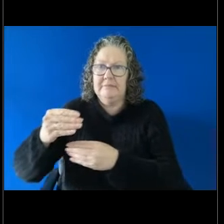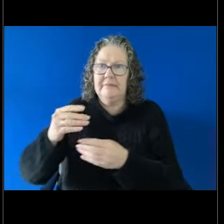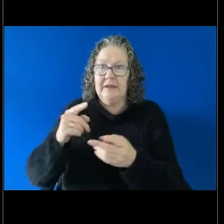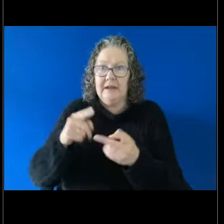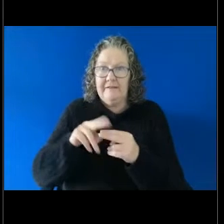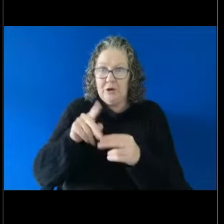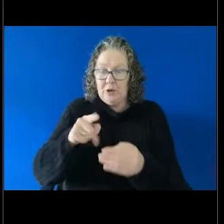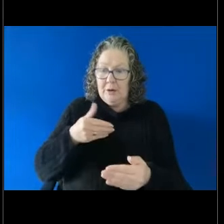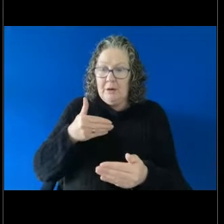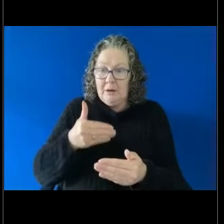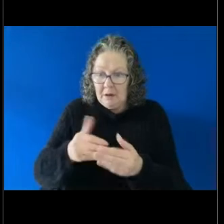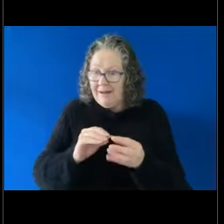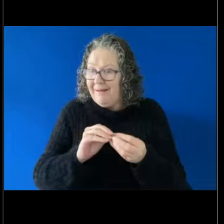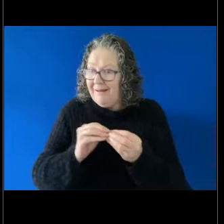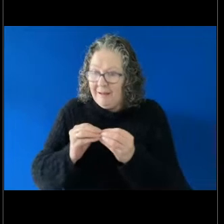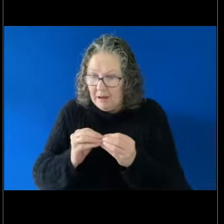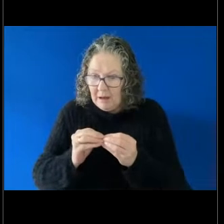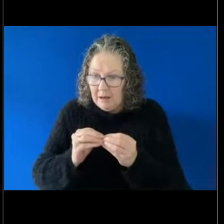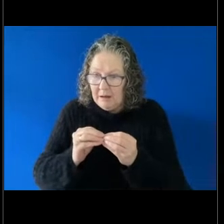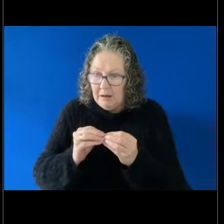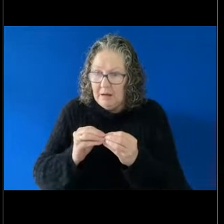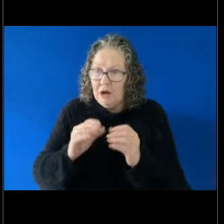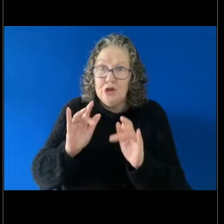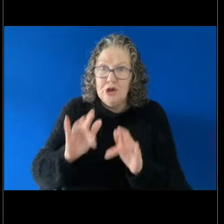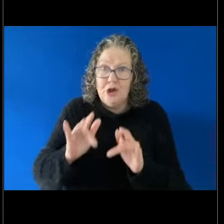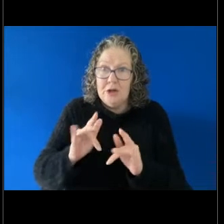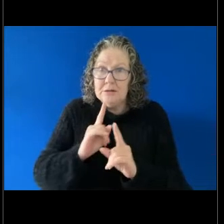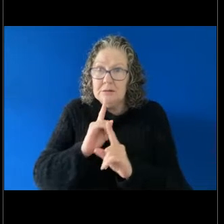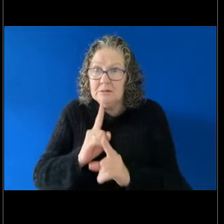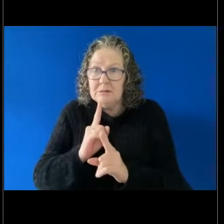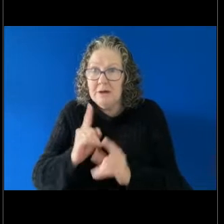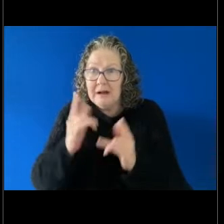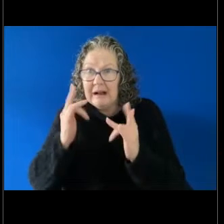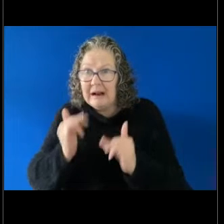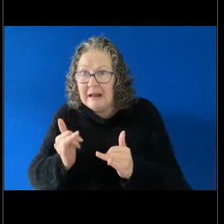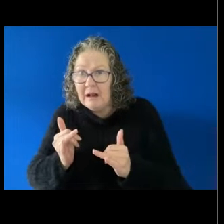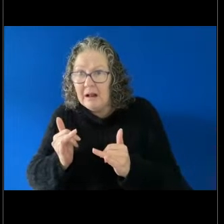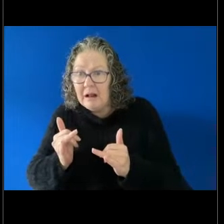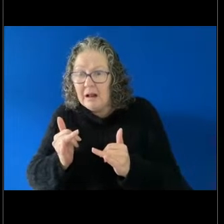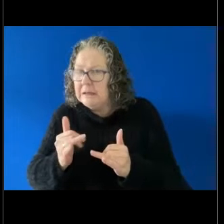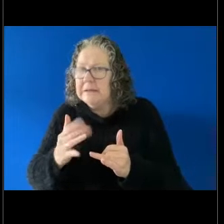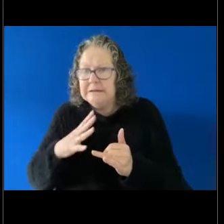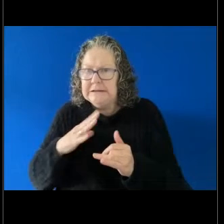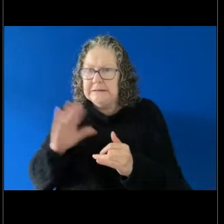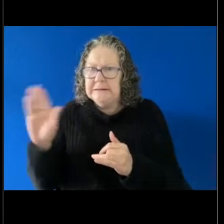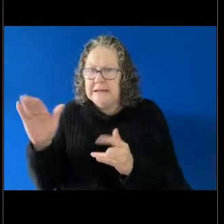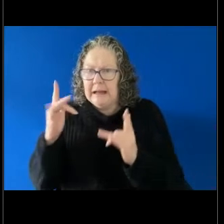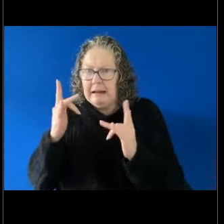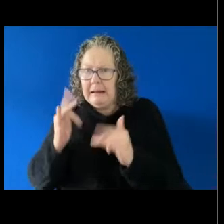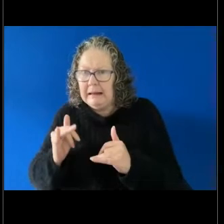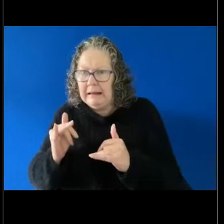and they haven't got legal advice that they get legal advice so they can consider whether making